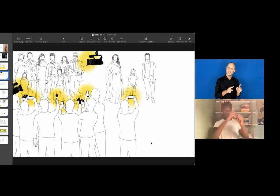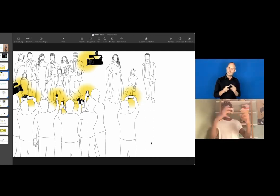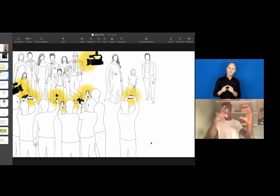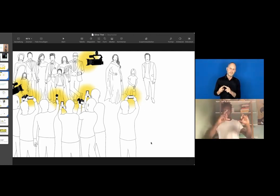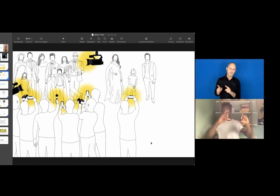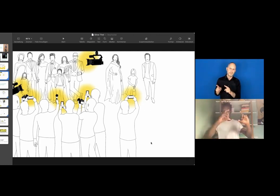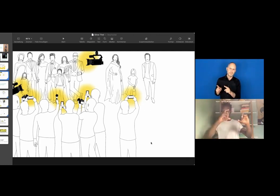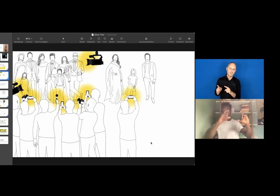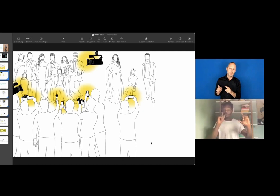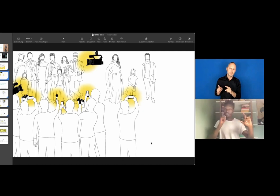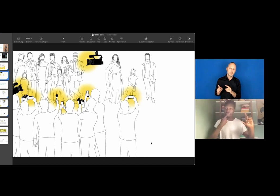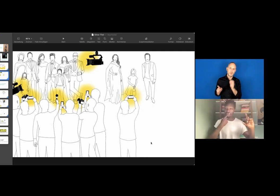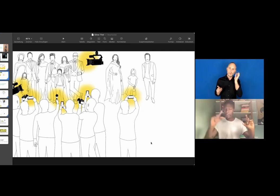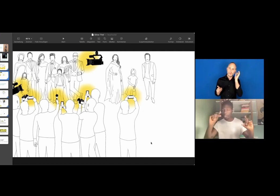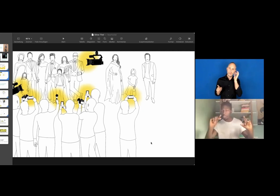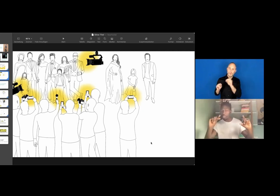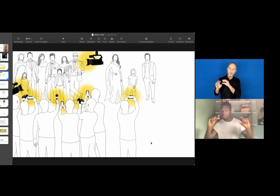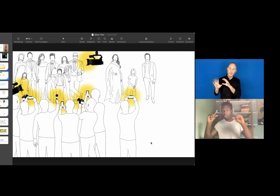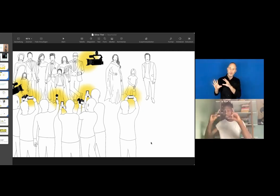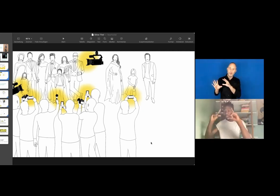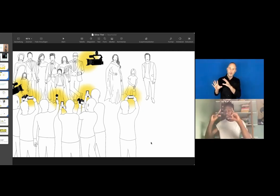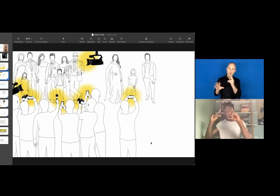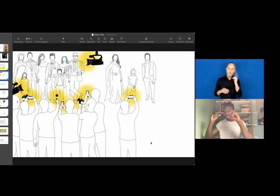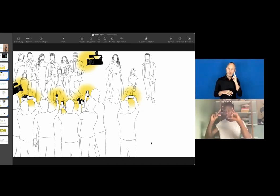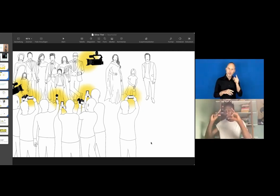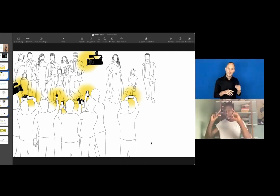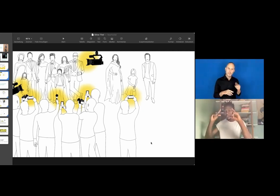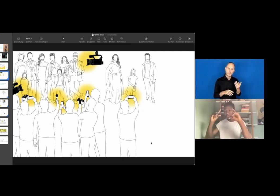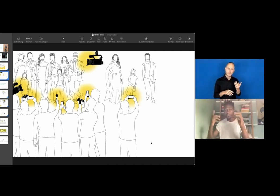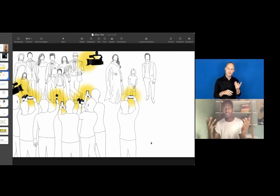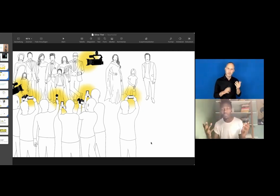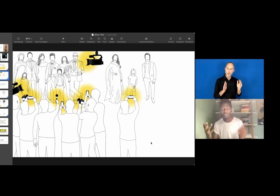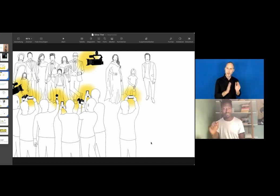But what is the difference? This is the difference a deaf person would perceive.